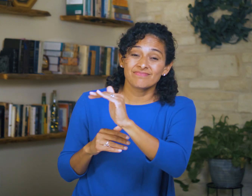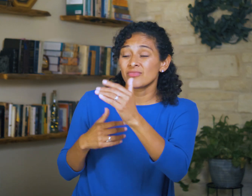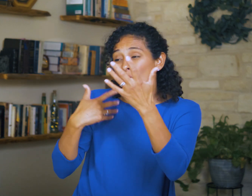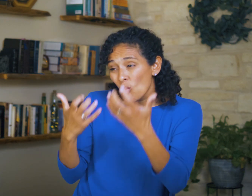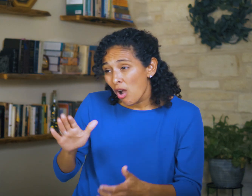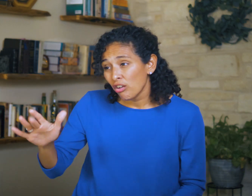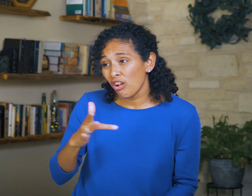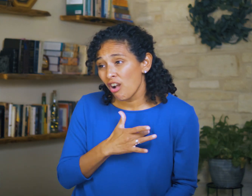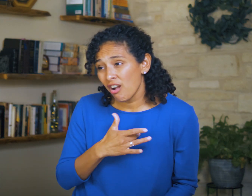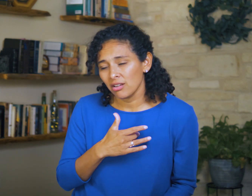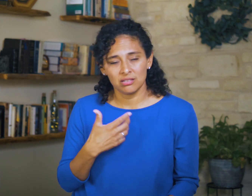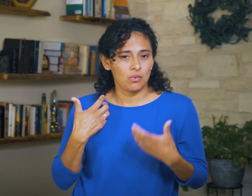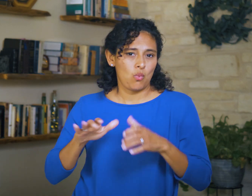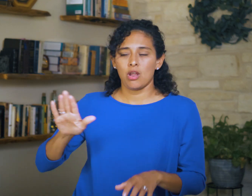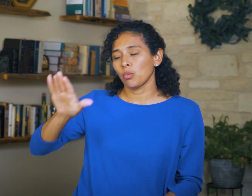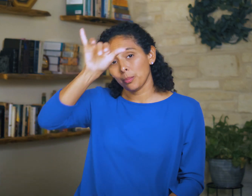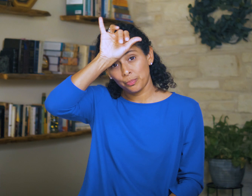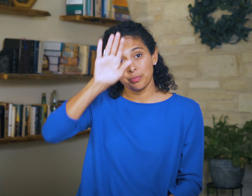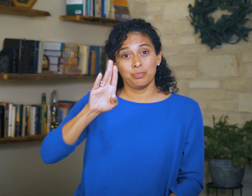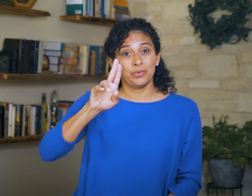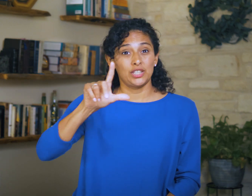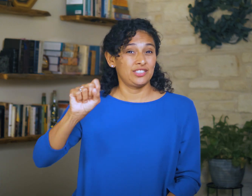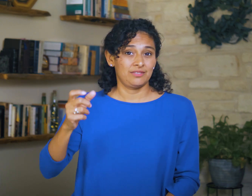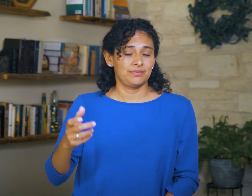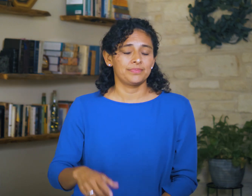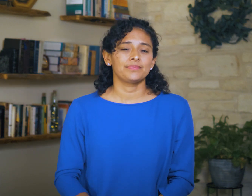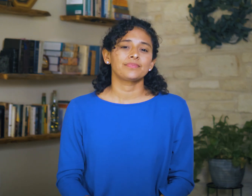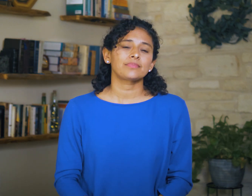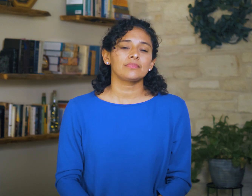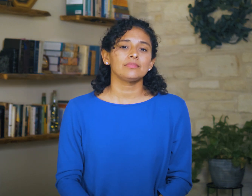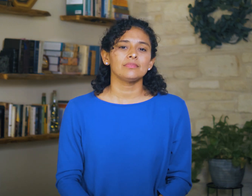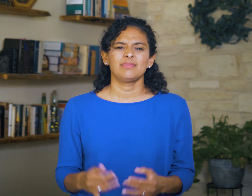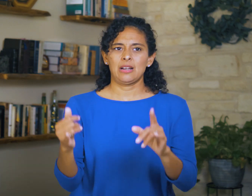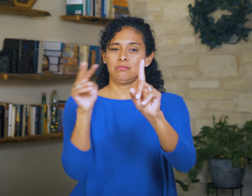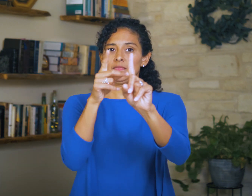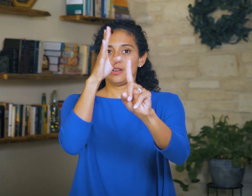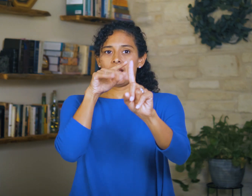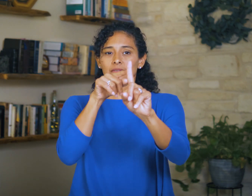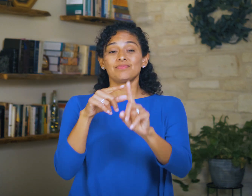I want your heart, not your bulls. The God Shot: